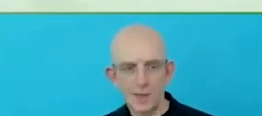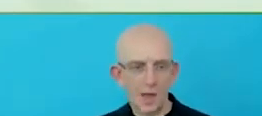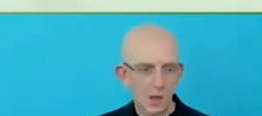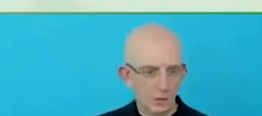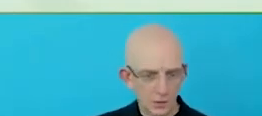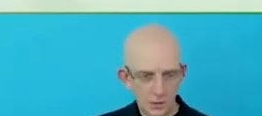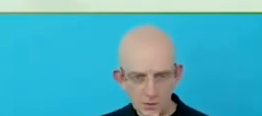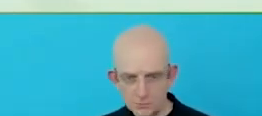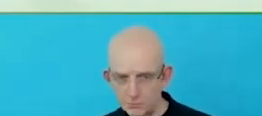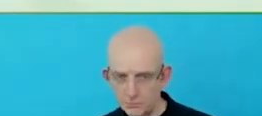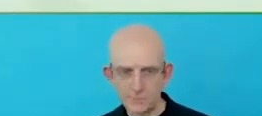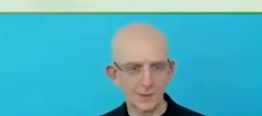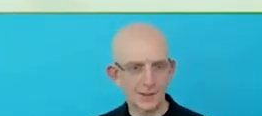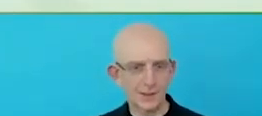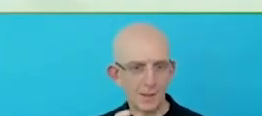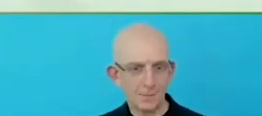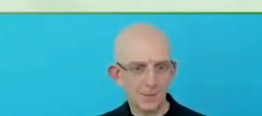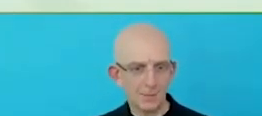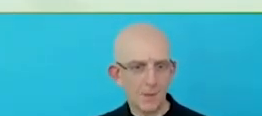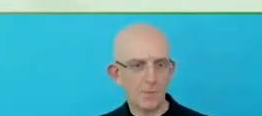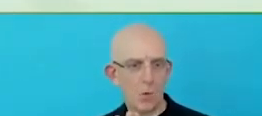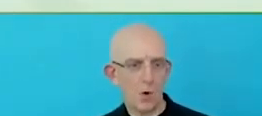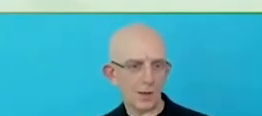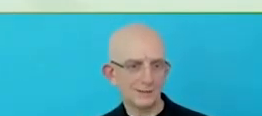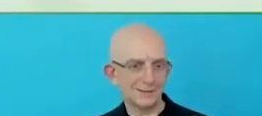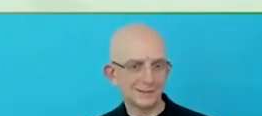Into a restaurant that had a lot of turnover and employment gaps.